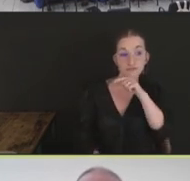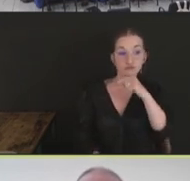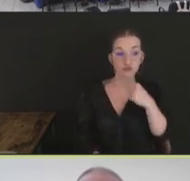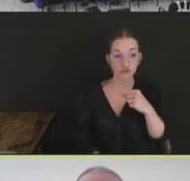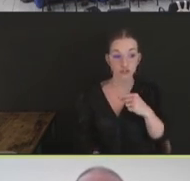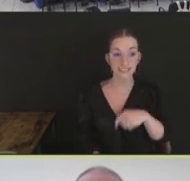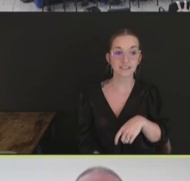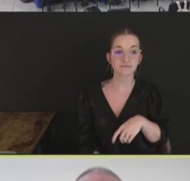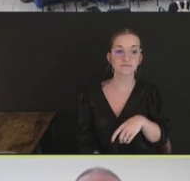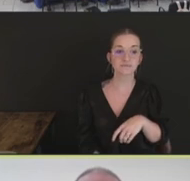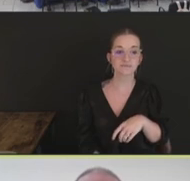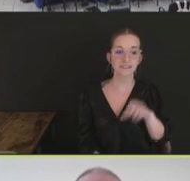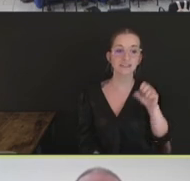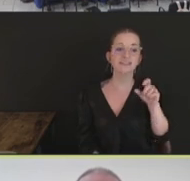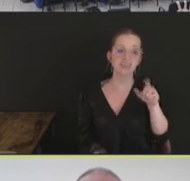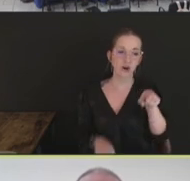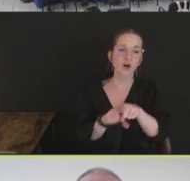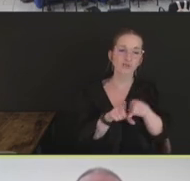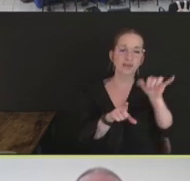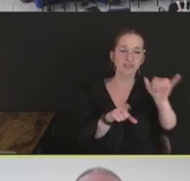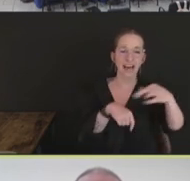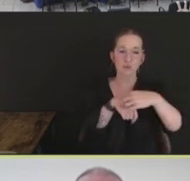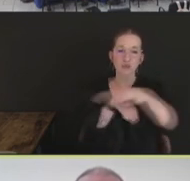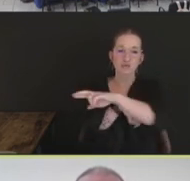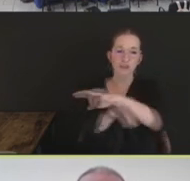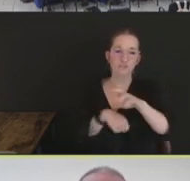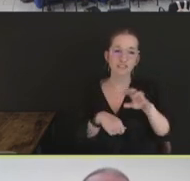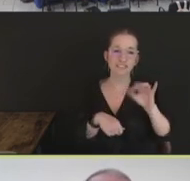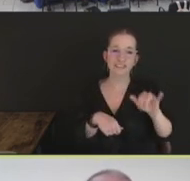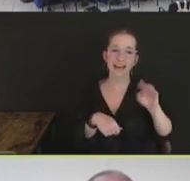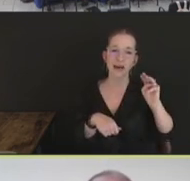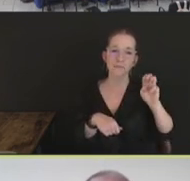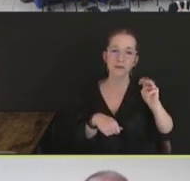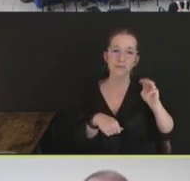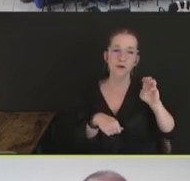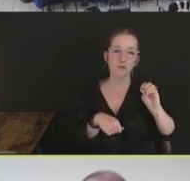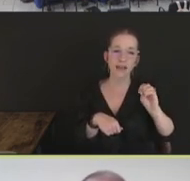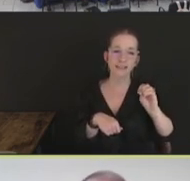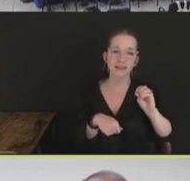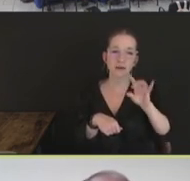sub-references the veterinary services memorandum 800.85, which has the licensing requirements.